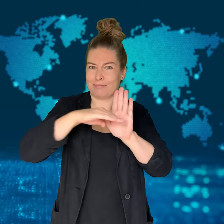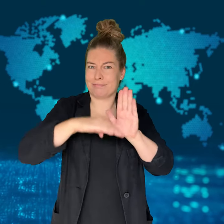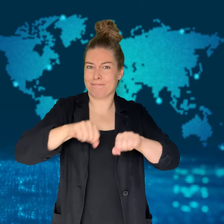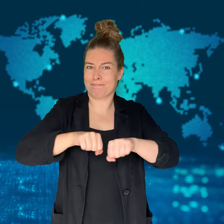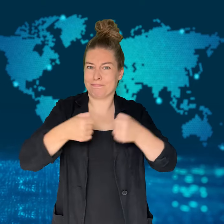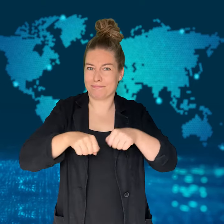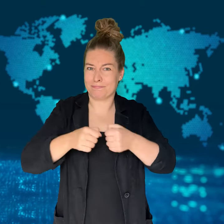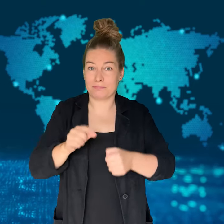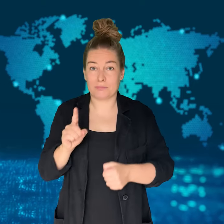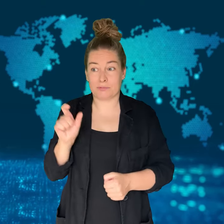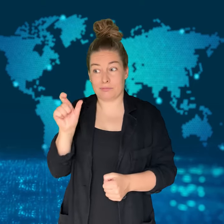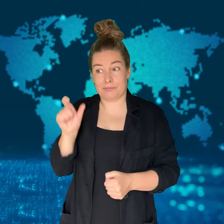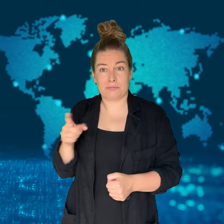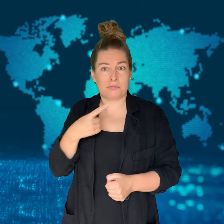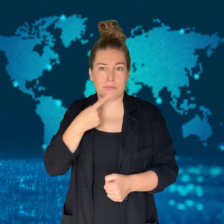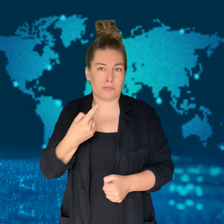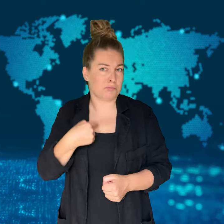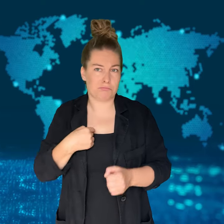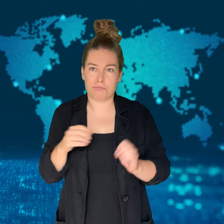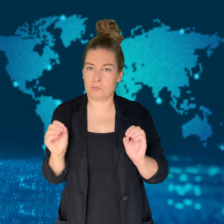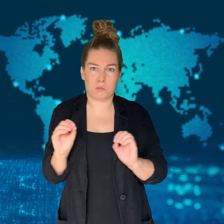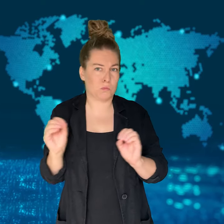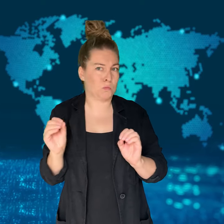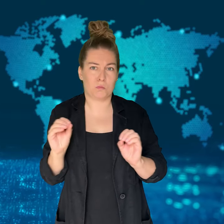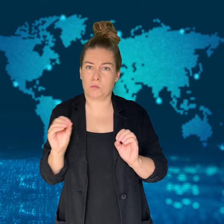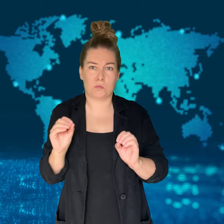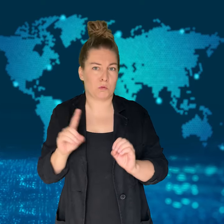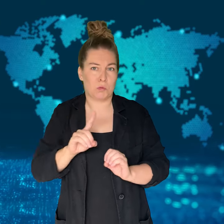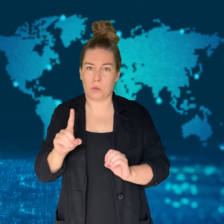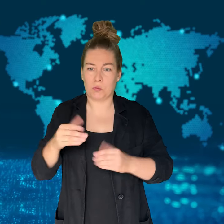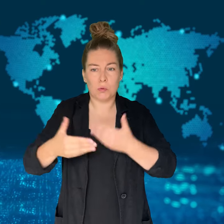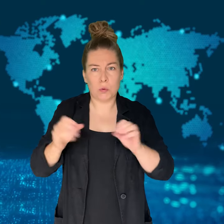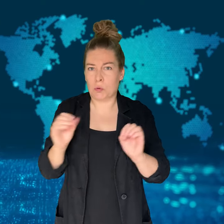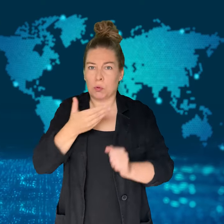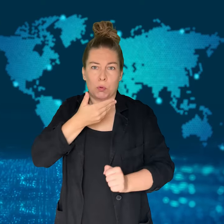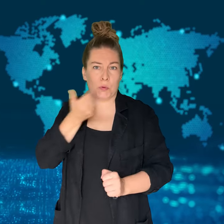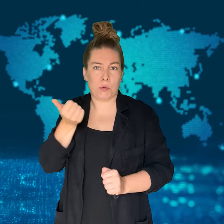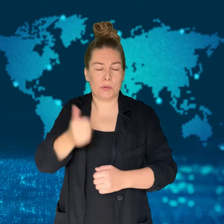deny some of the allegations.